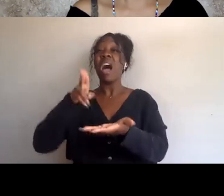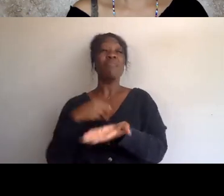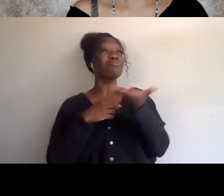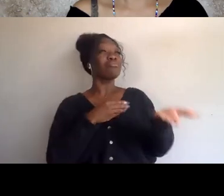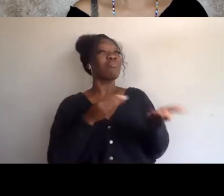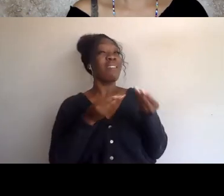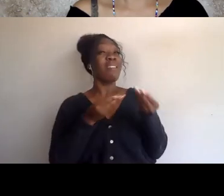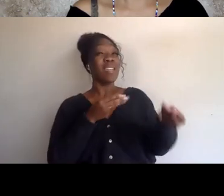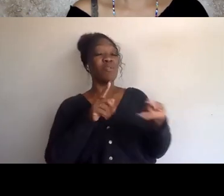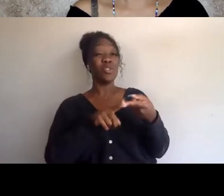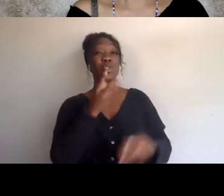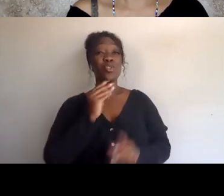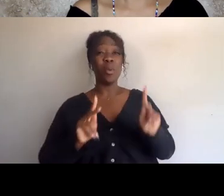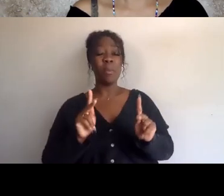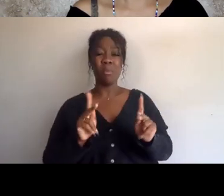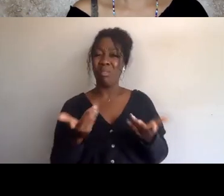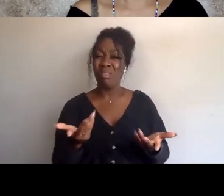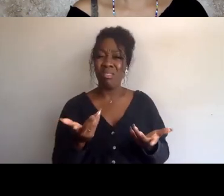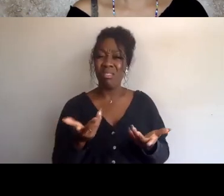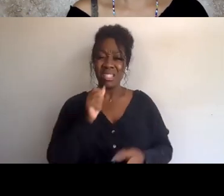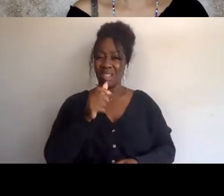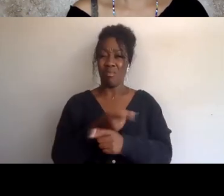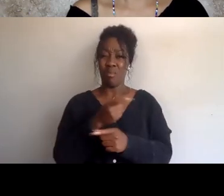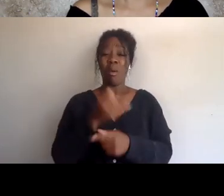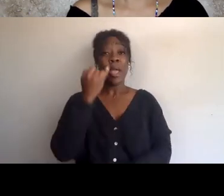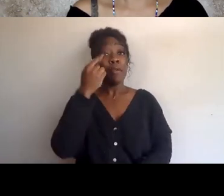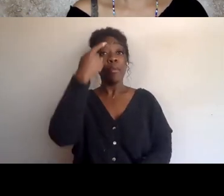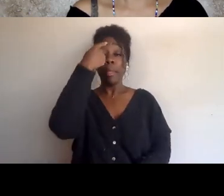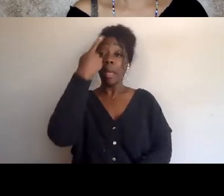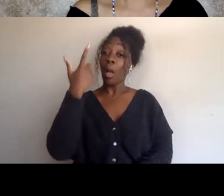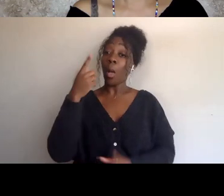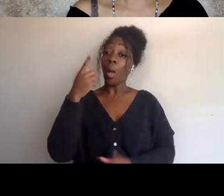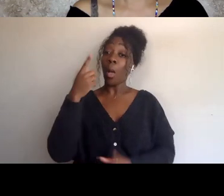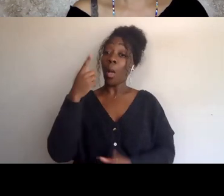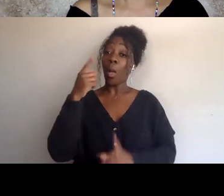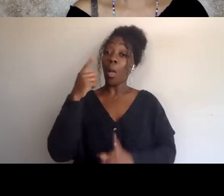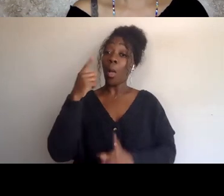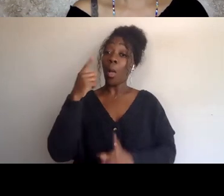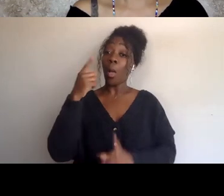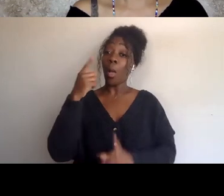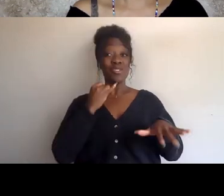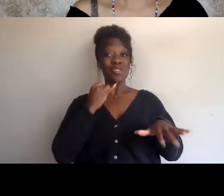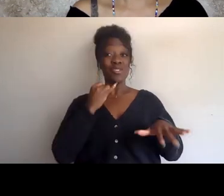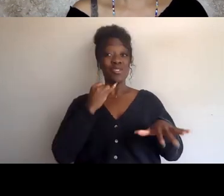If you say that Israel belongs to you, then you don't go to the thief to get Israel, you go and take it.